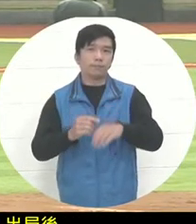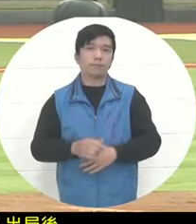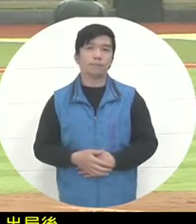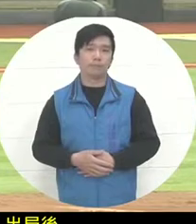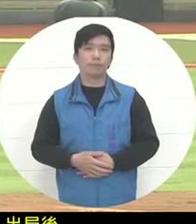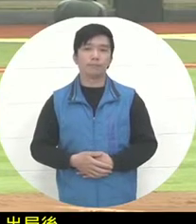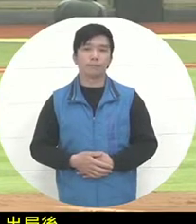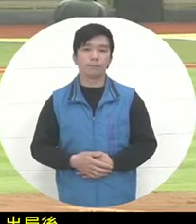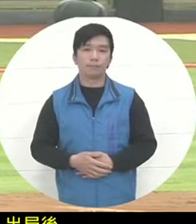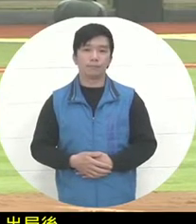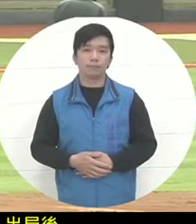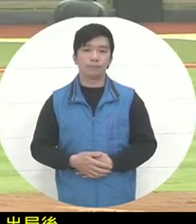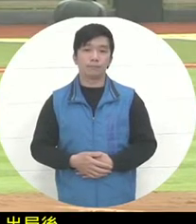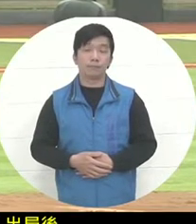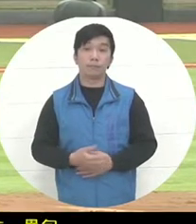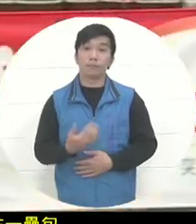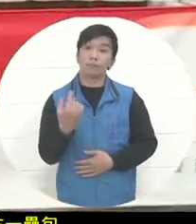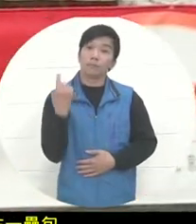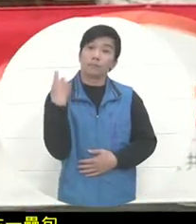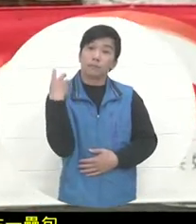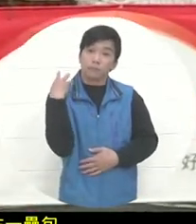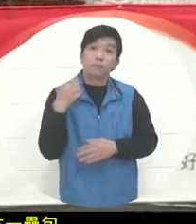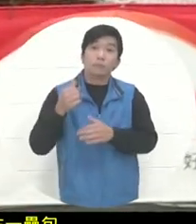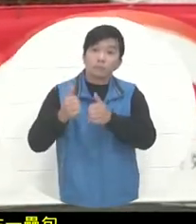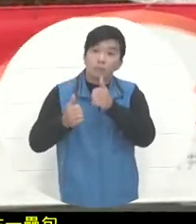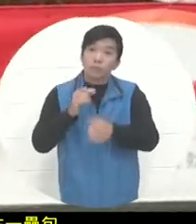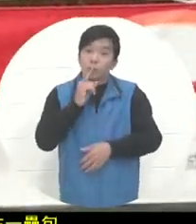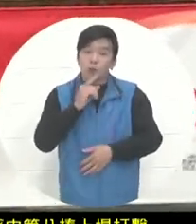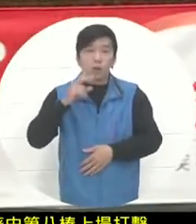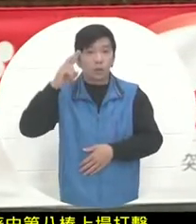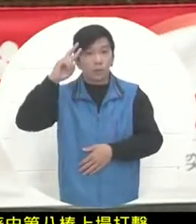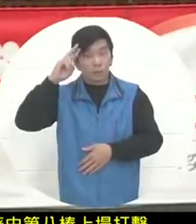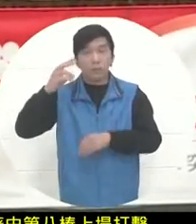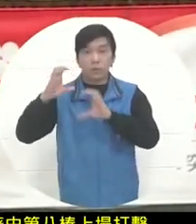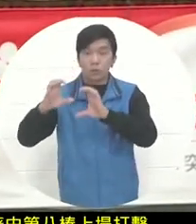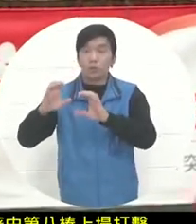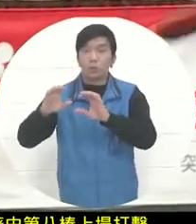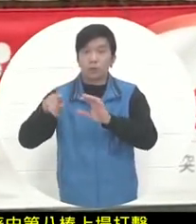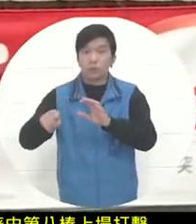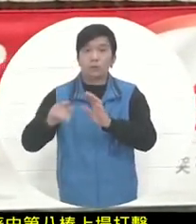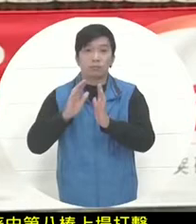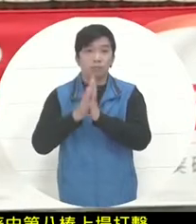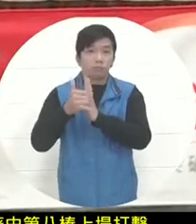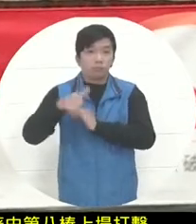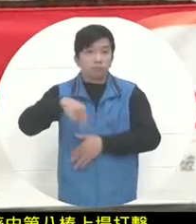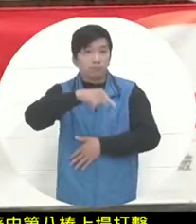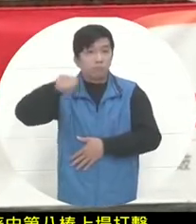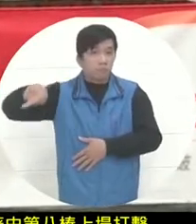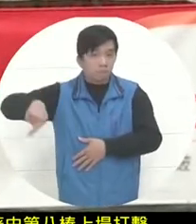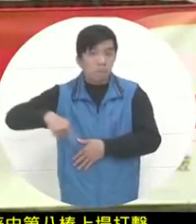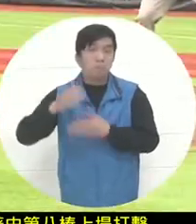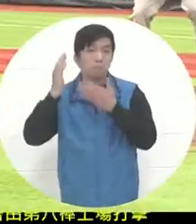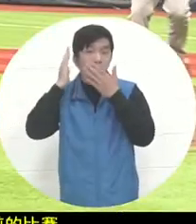the previous game, we mentioned that Mexico this time. In the representative team in the hall